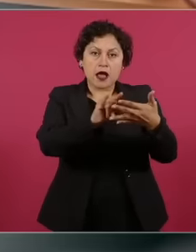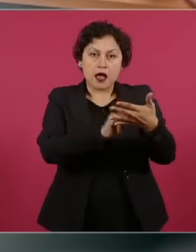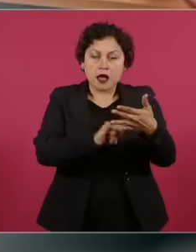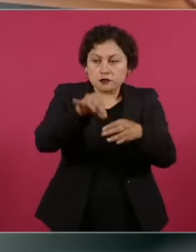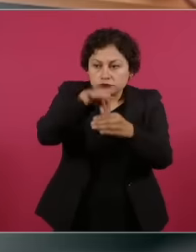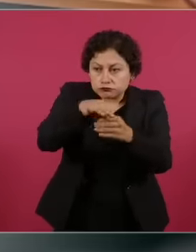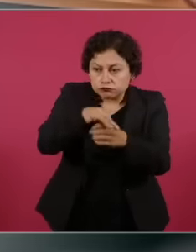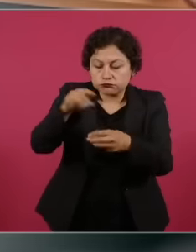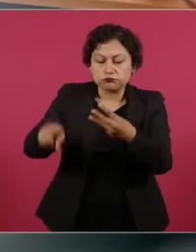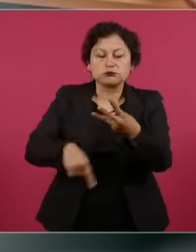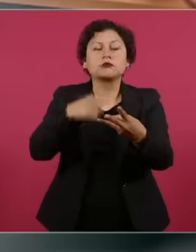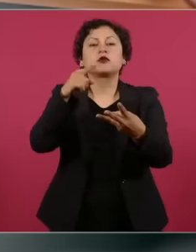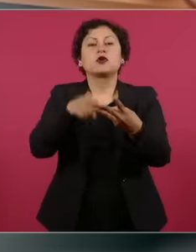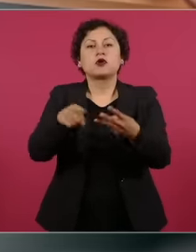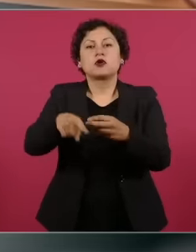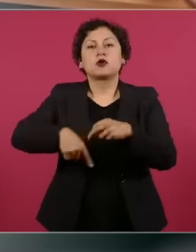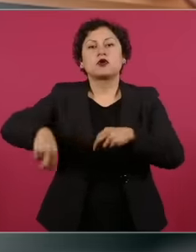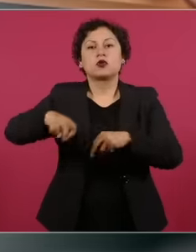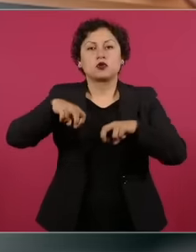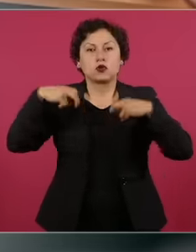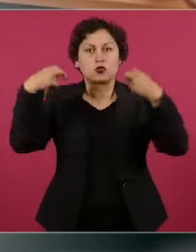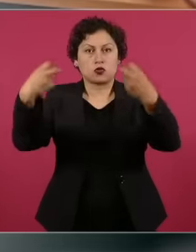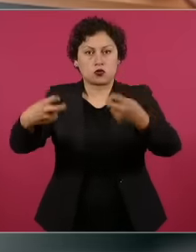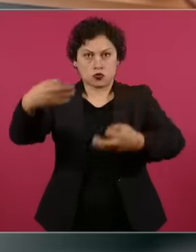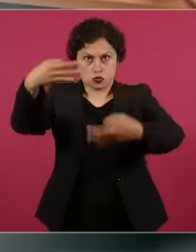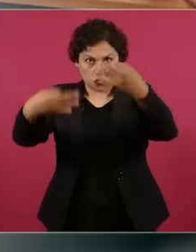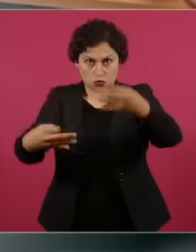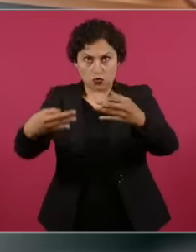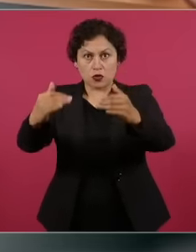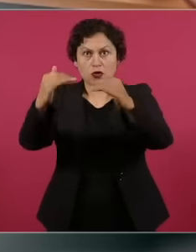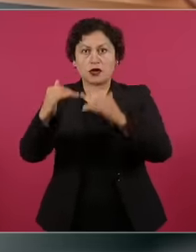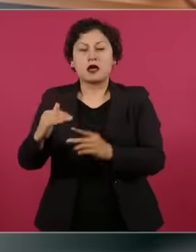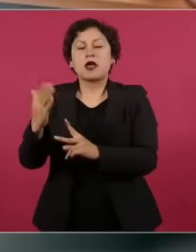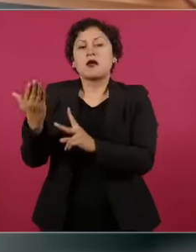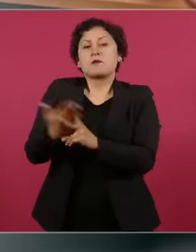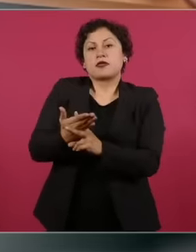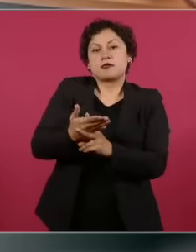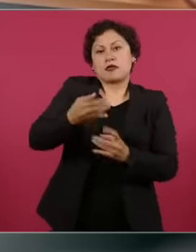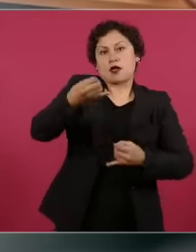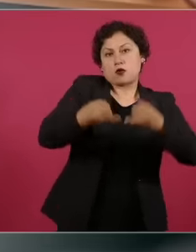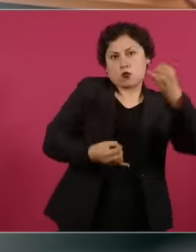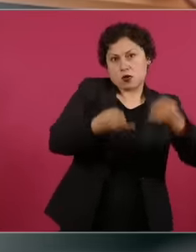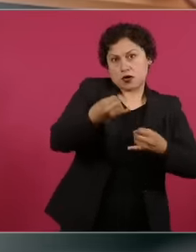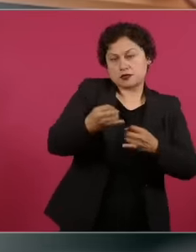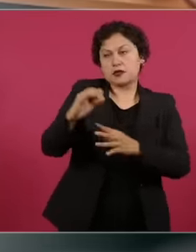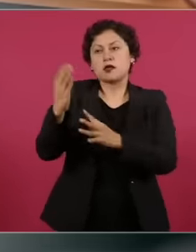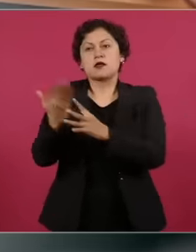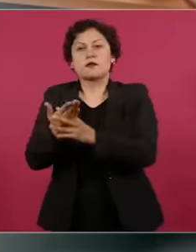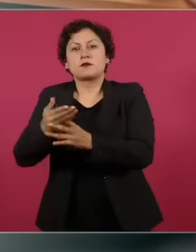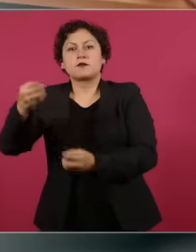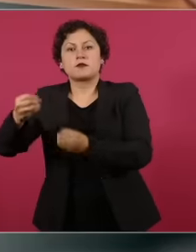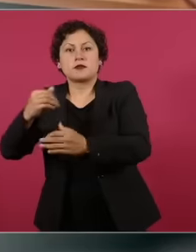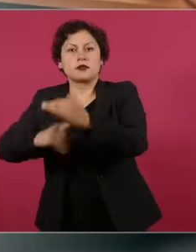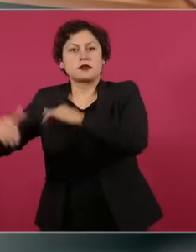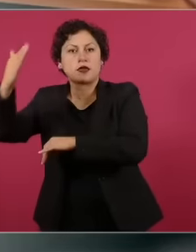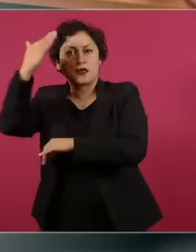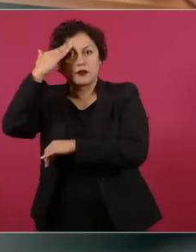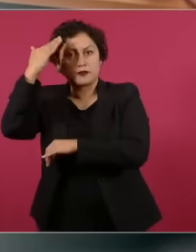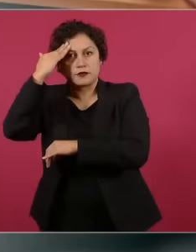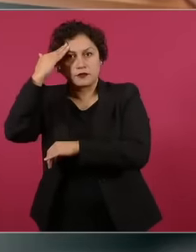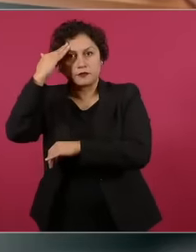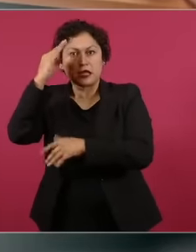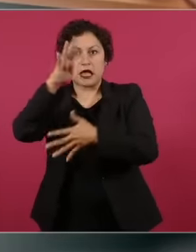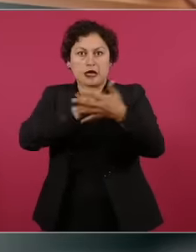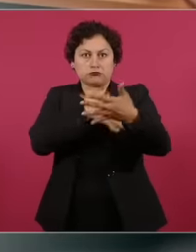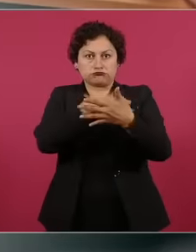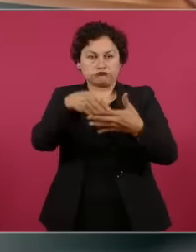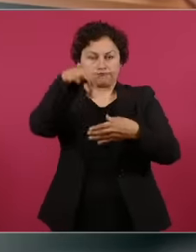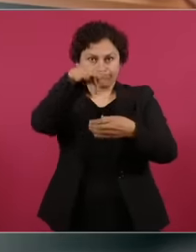and half of the judges and half of the judges, the evaluation committees are going to